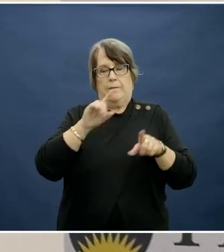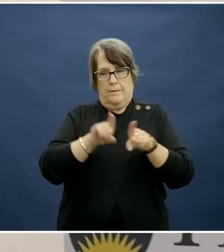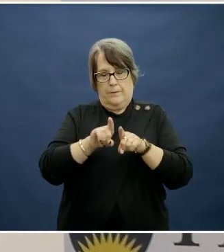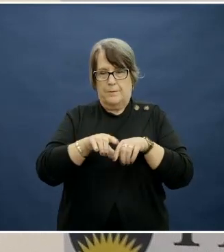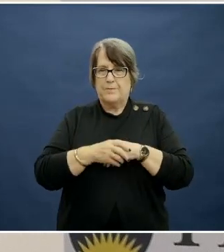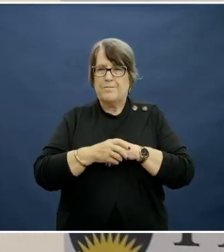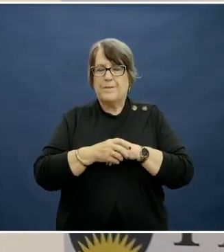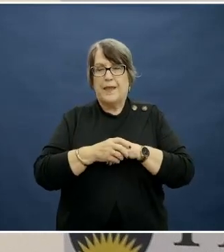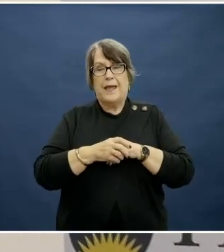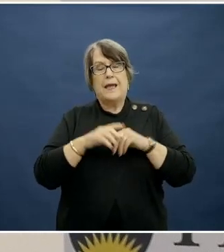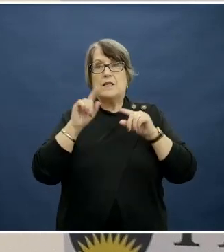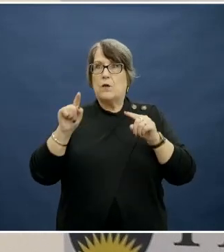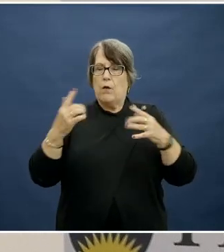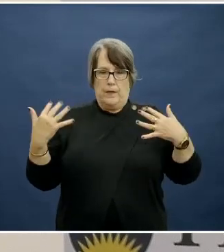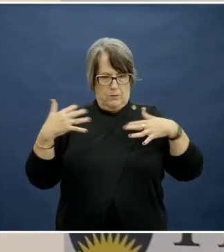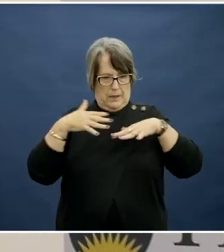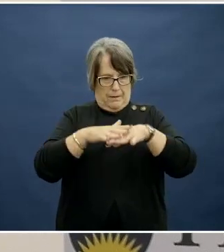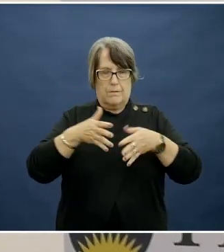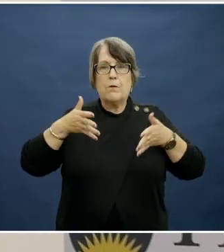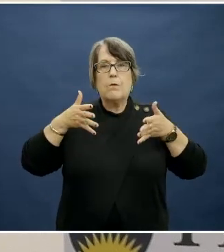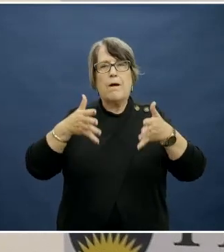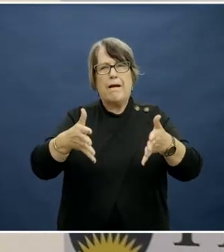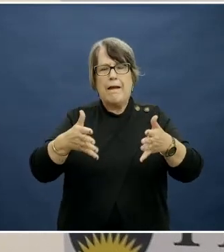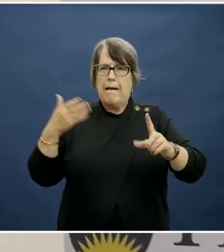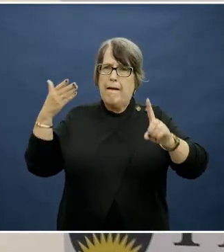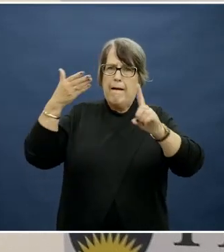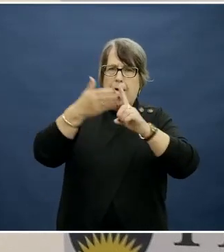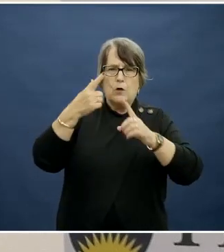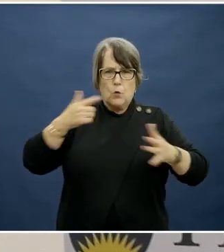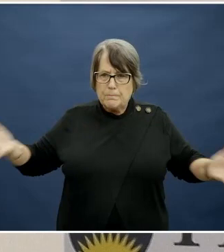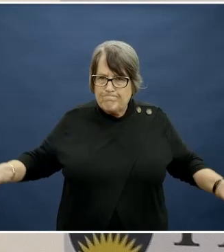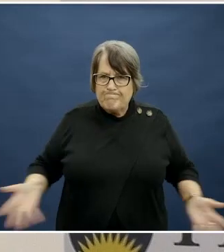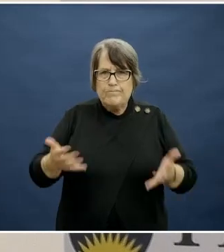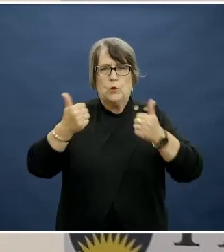So this type of integrated approach that's aiming to promote an enjoyment of vegetables